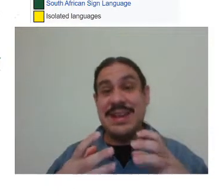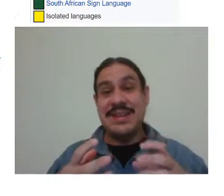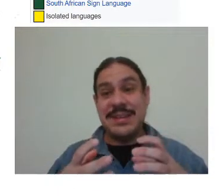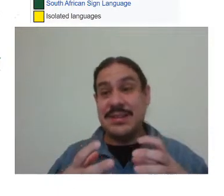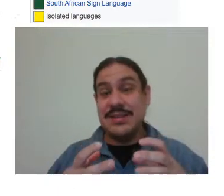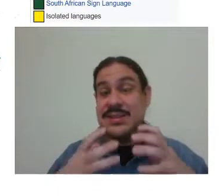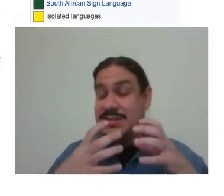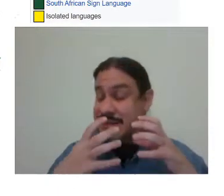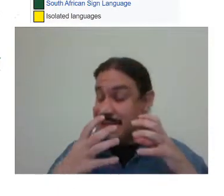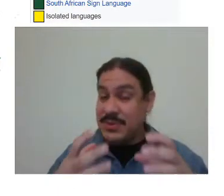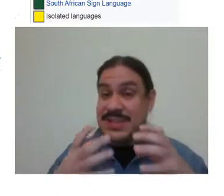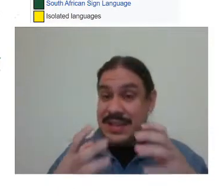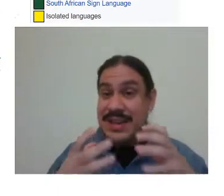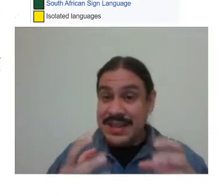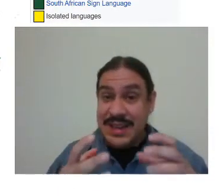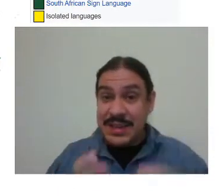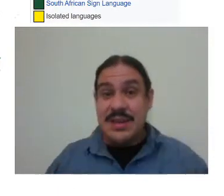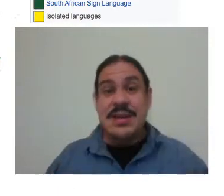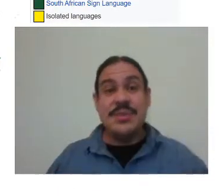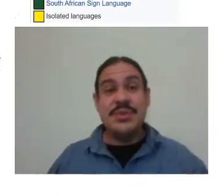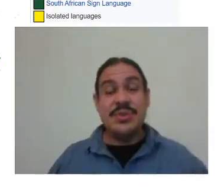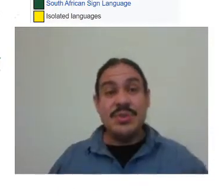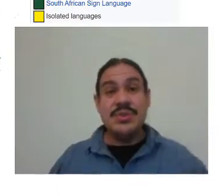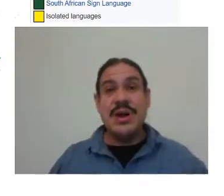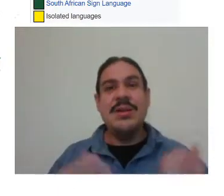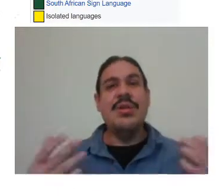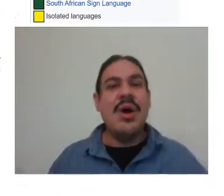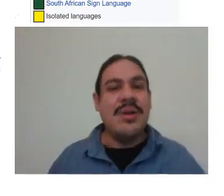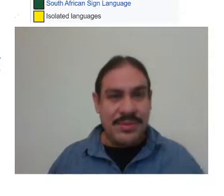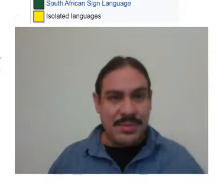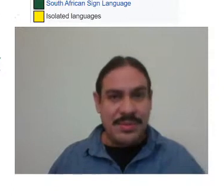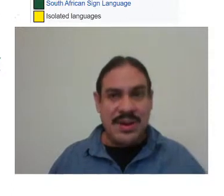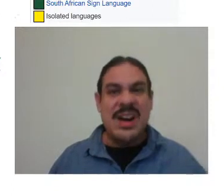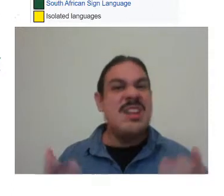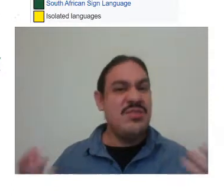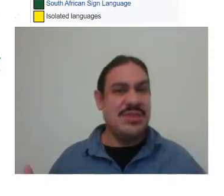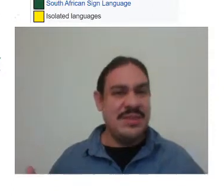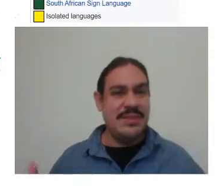id - can they express any idea, but there's also a lot of them, hundreds of